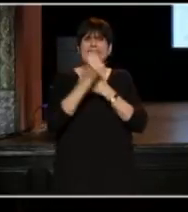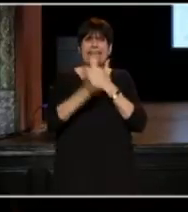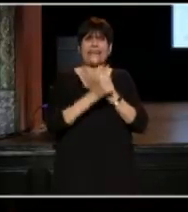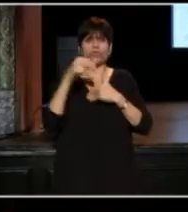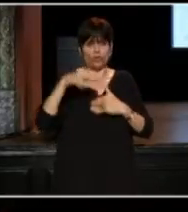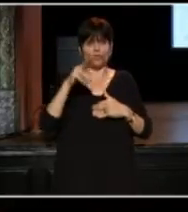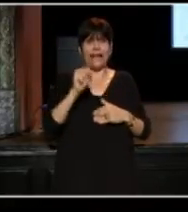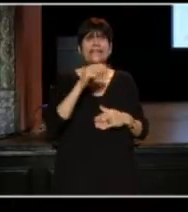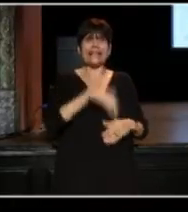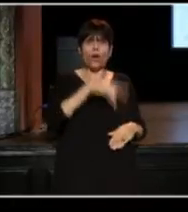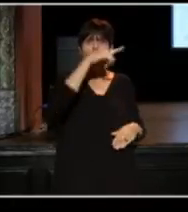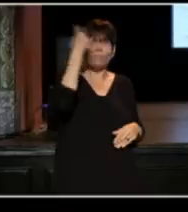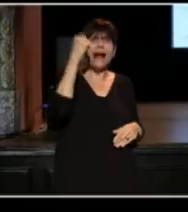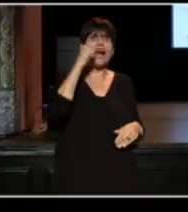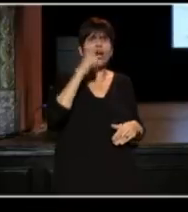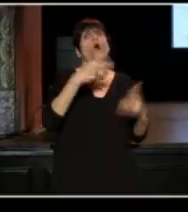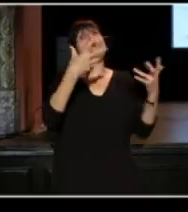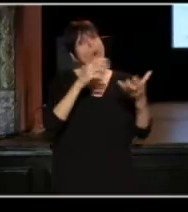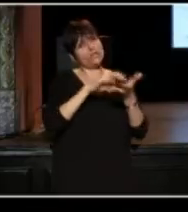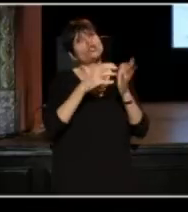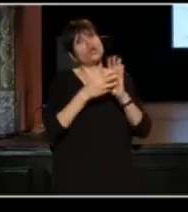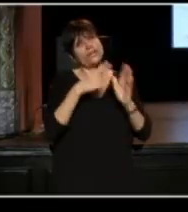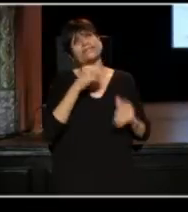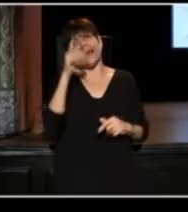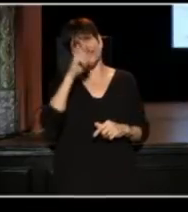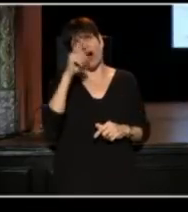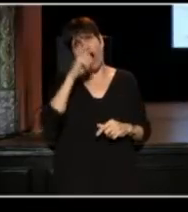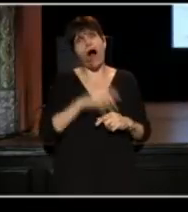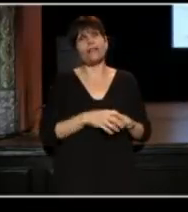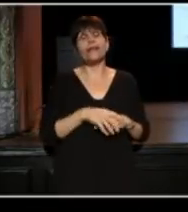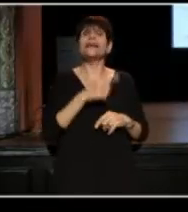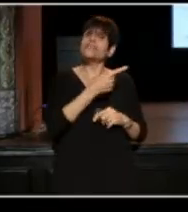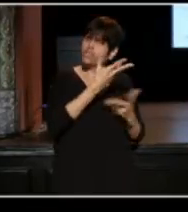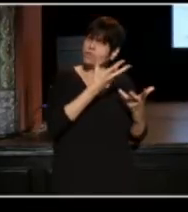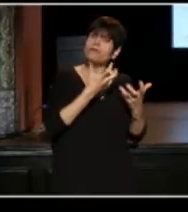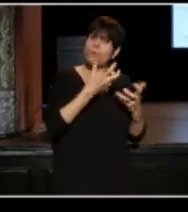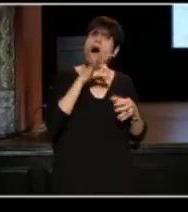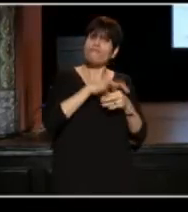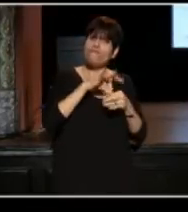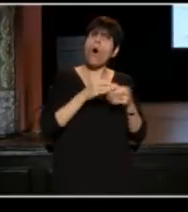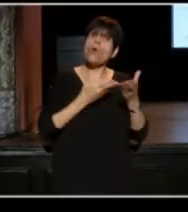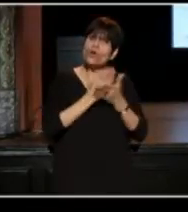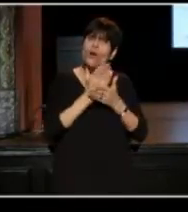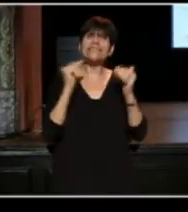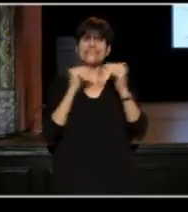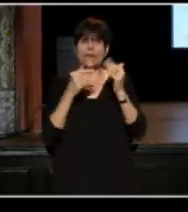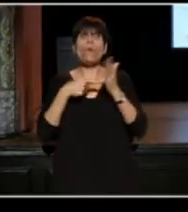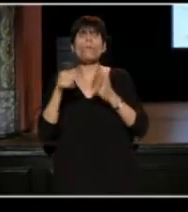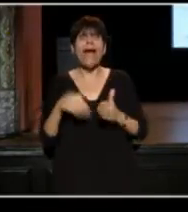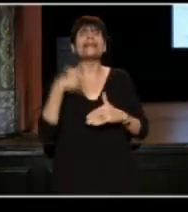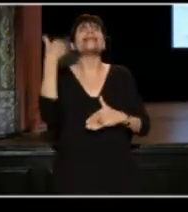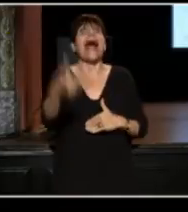when a little black girl wants cookies and a doll because she might want voting rights and equal payment next,